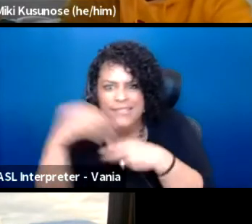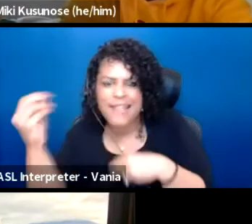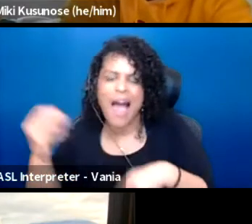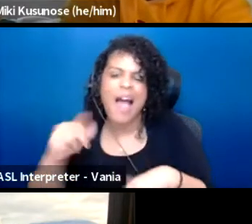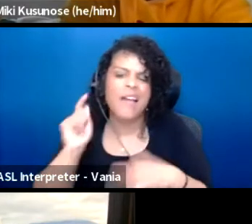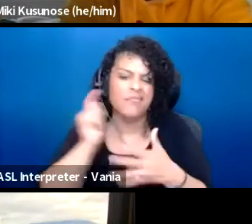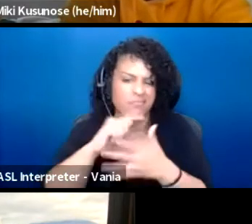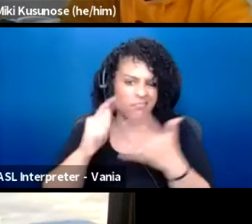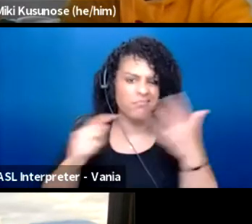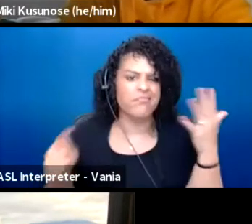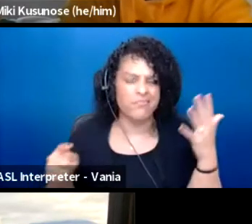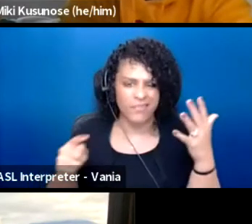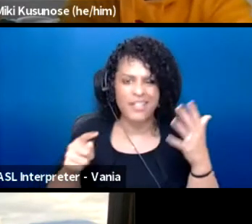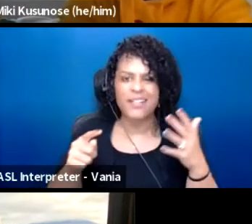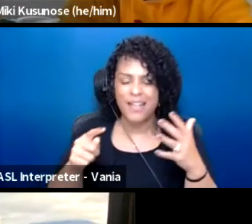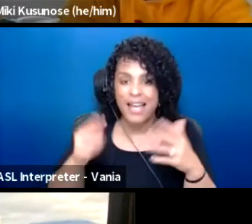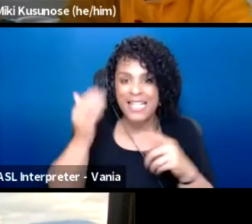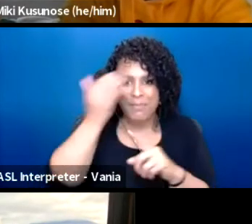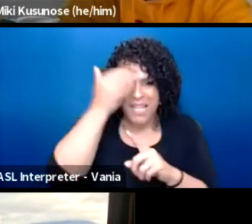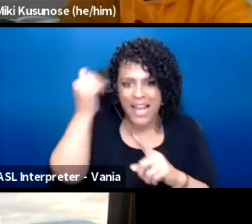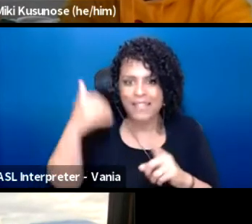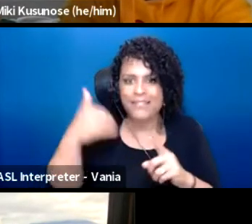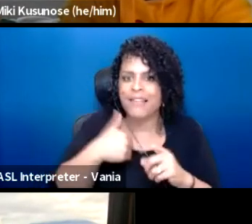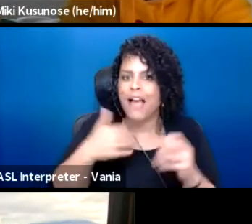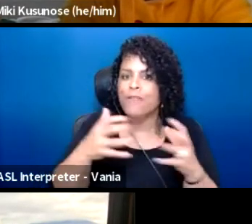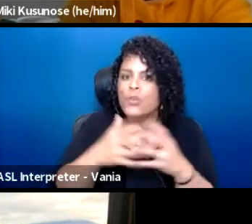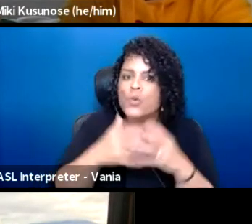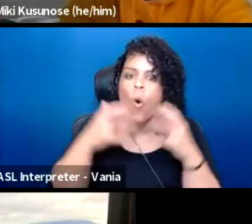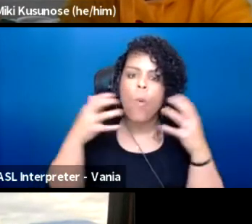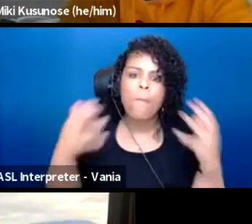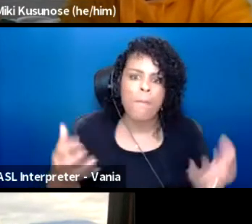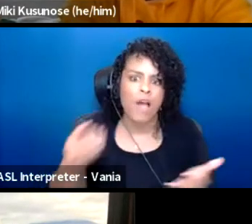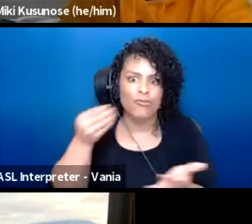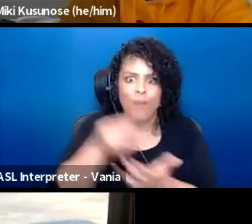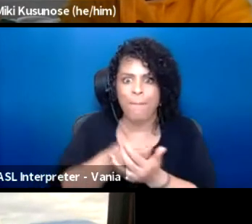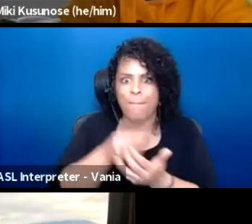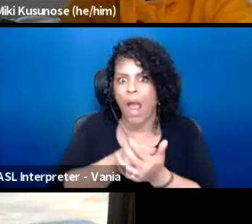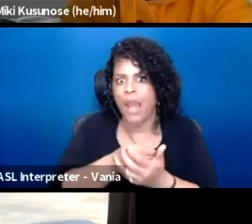Because there's so much funding, they're not bound